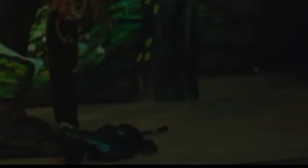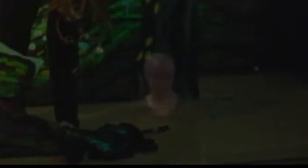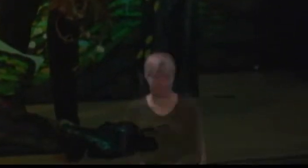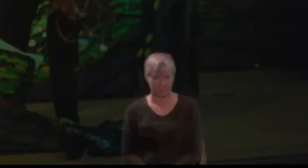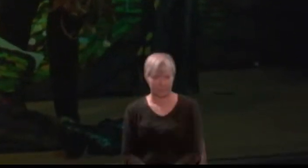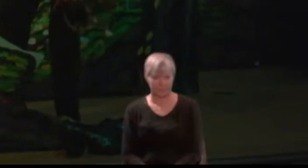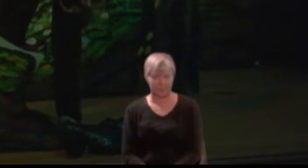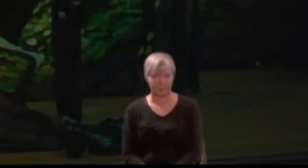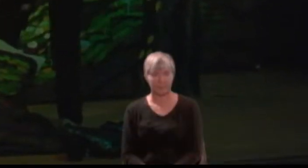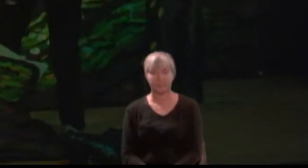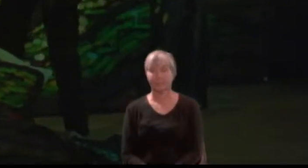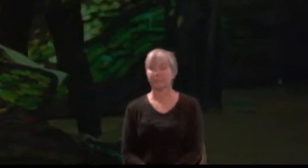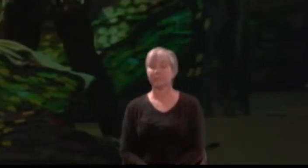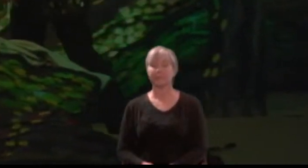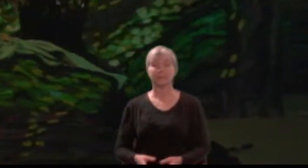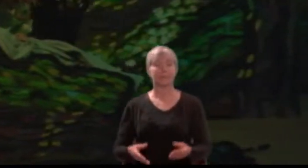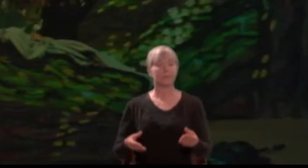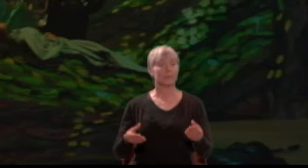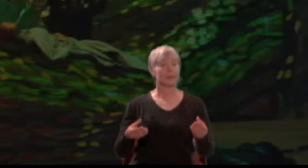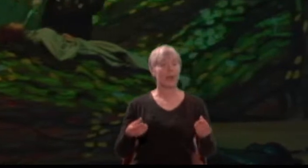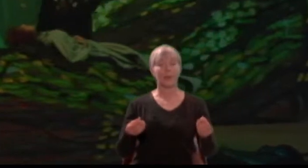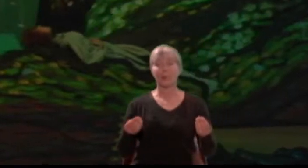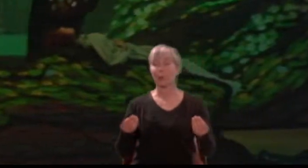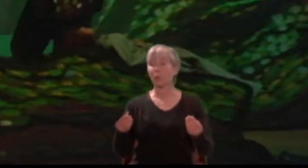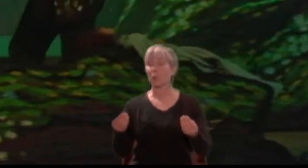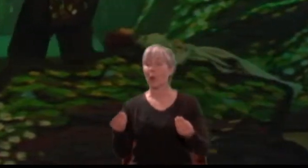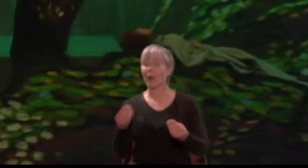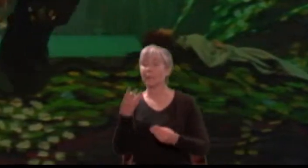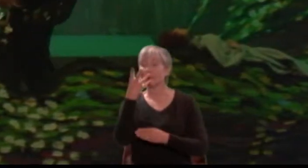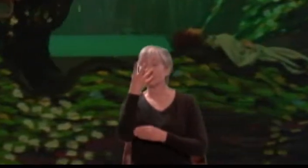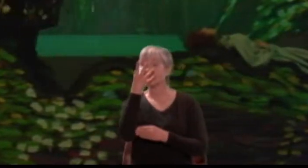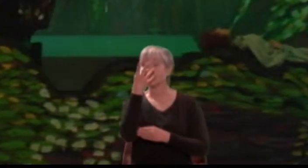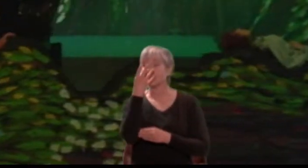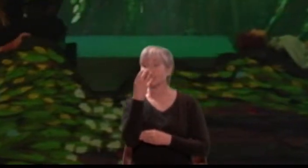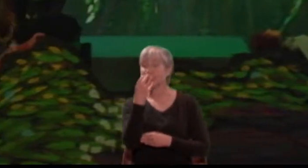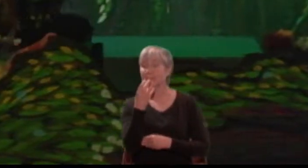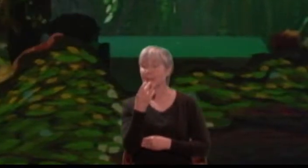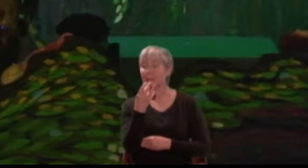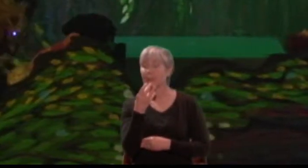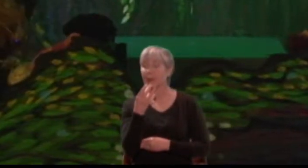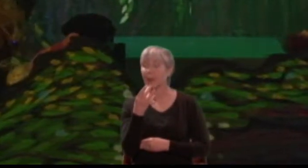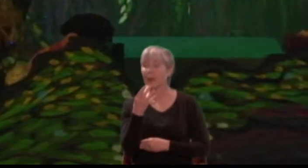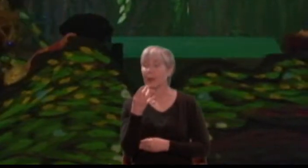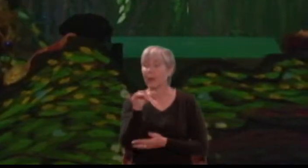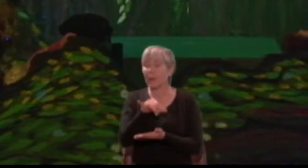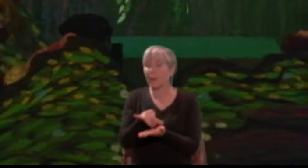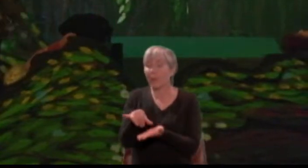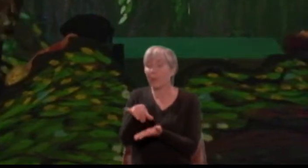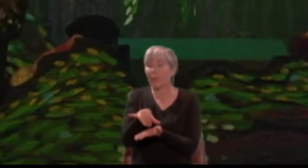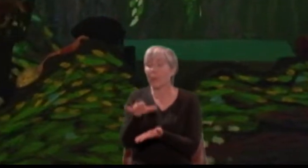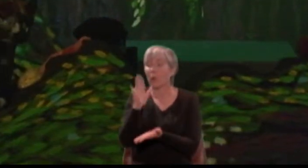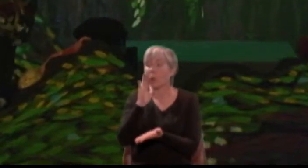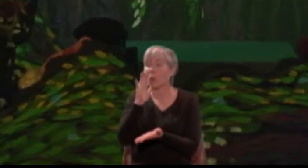Puck: On the ground sleep sound: I'll apply to your eye, gentle lover, remedy.